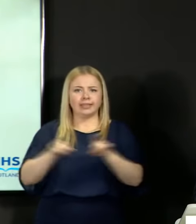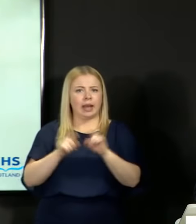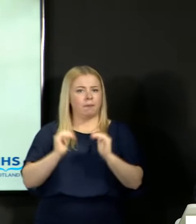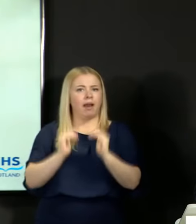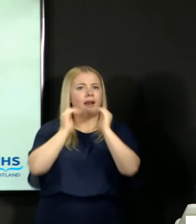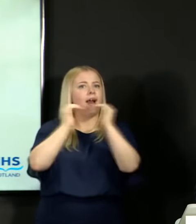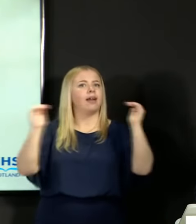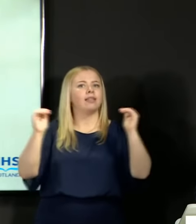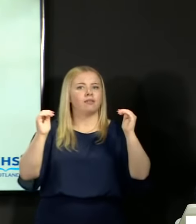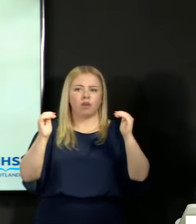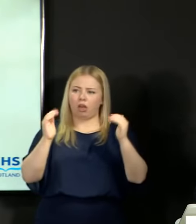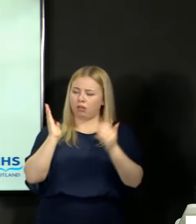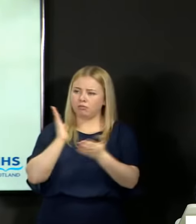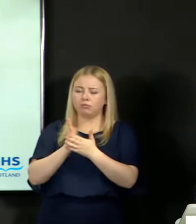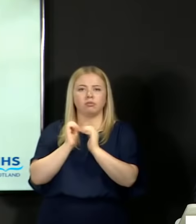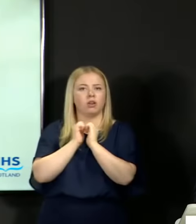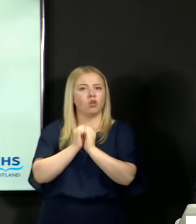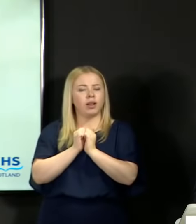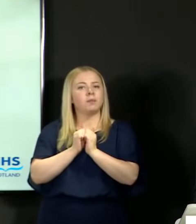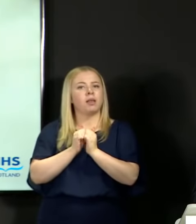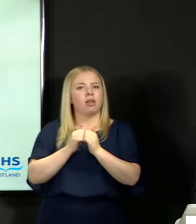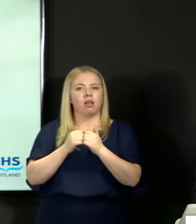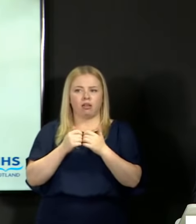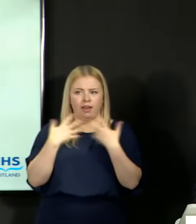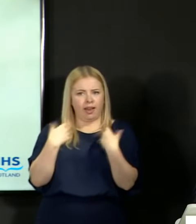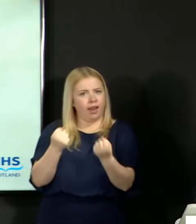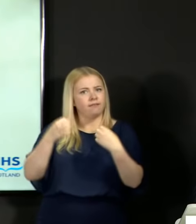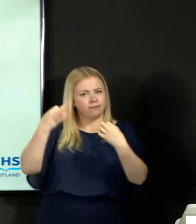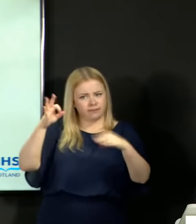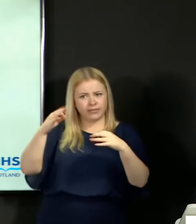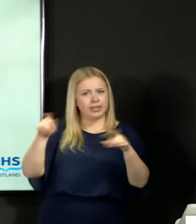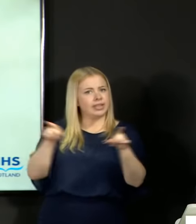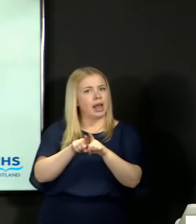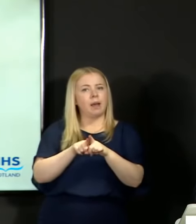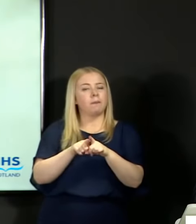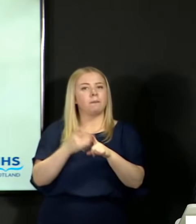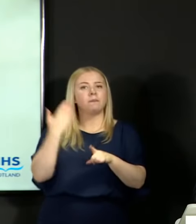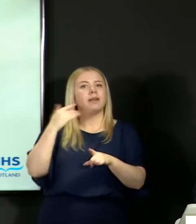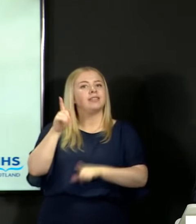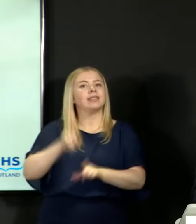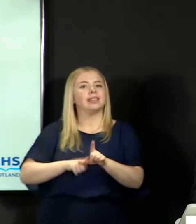credibility and value as qualifications from previous years and as such